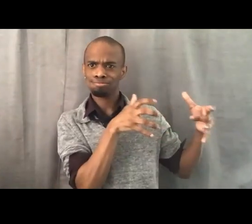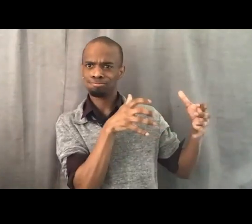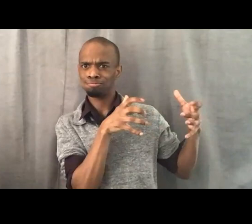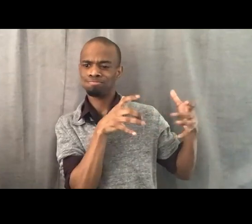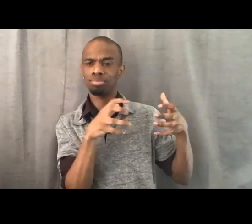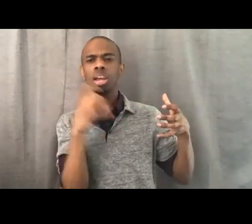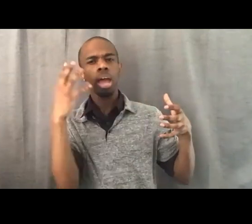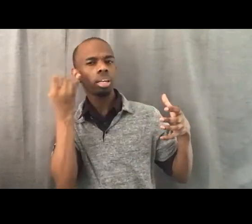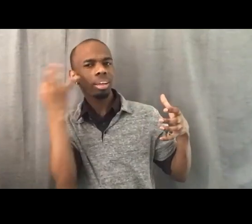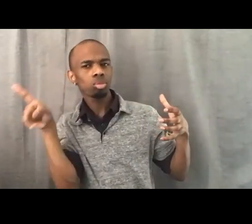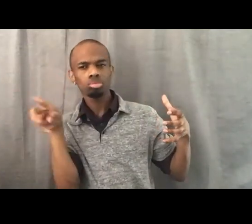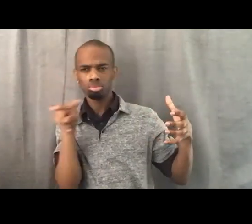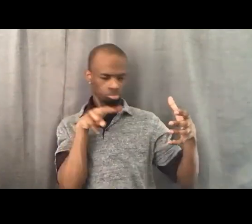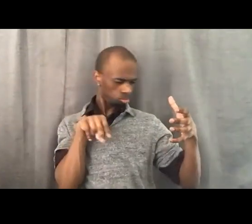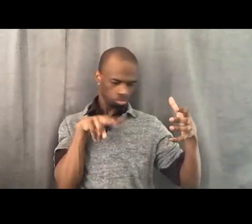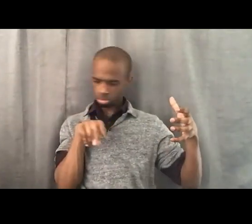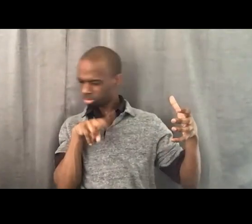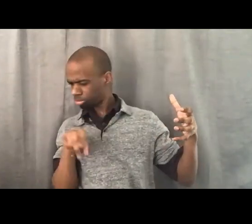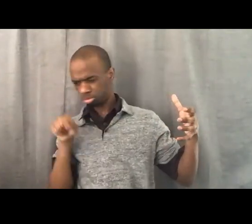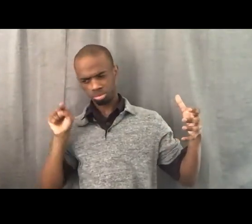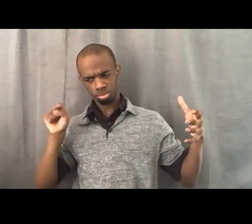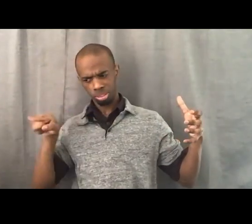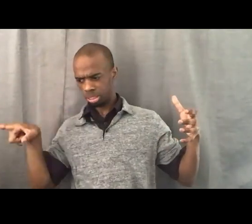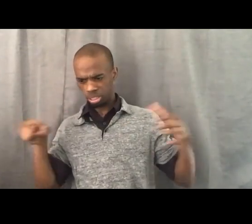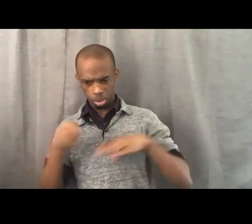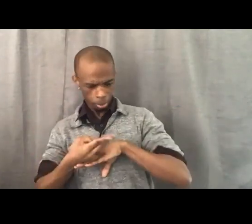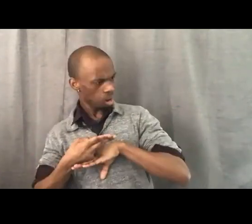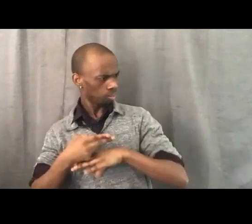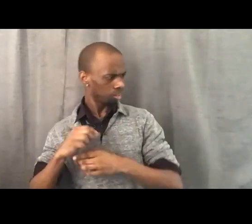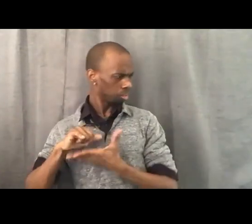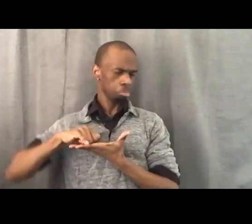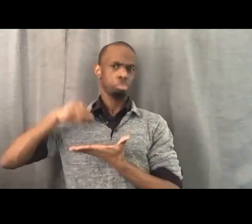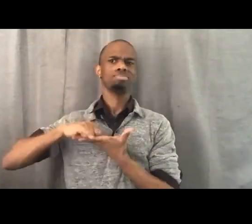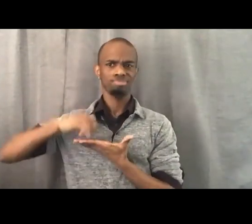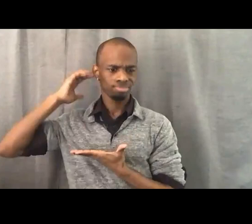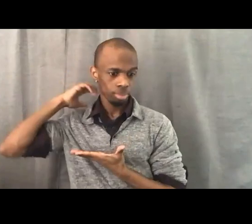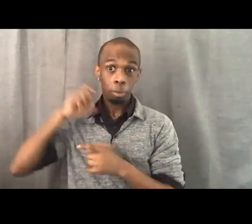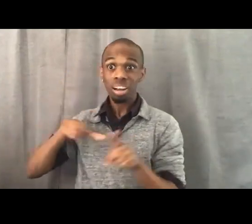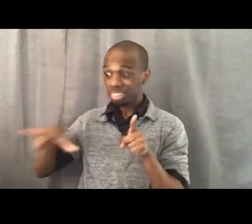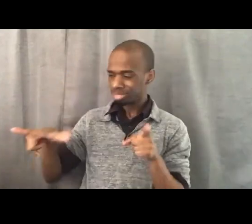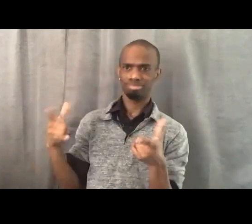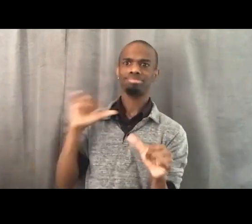he shouldn't have won, We shouldn't have won, but we won that fight. We won the fight against chattel slavery.